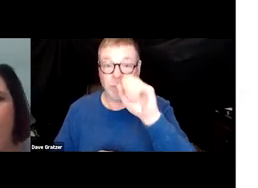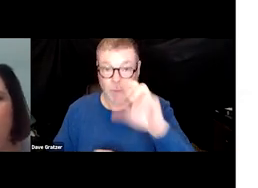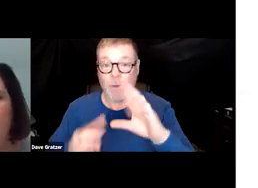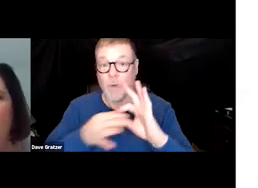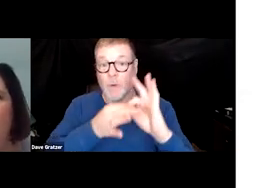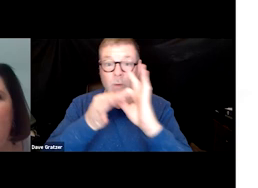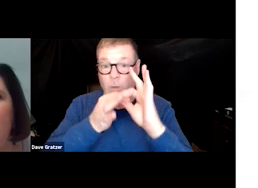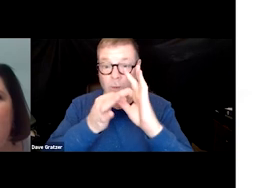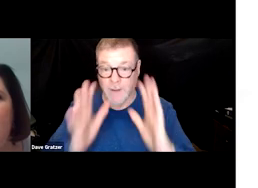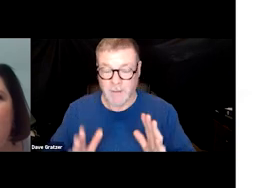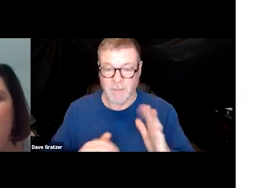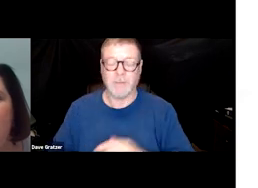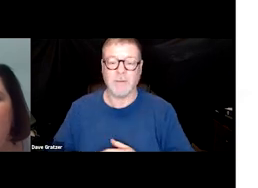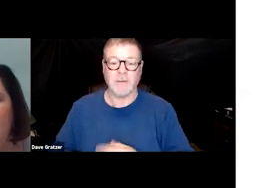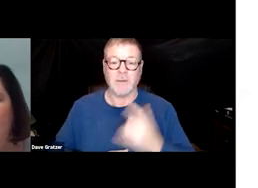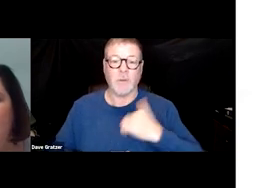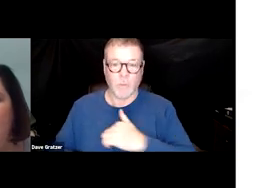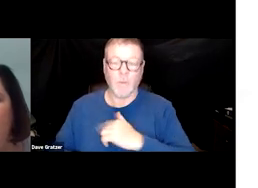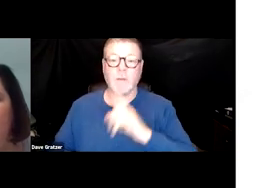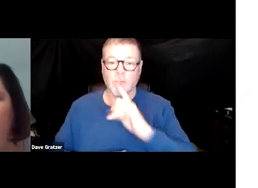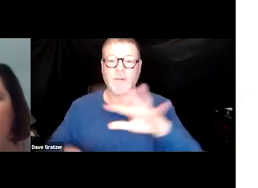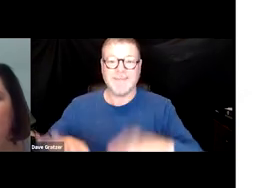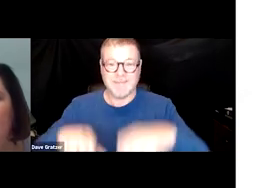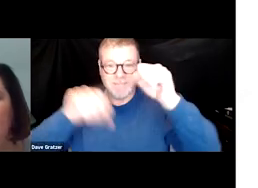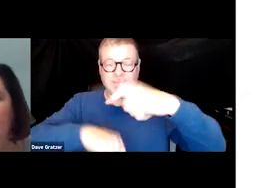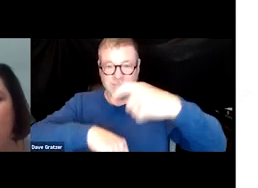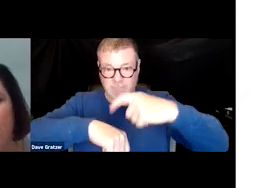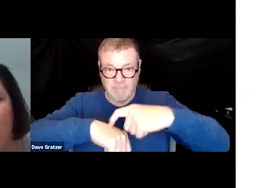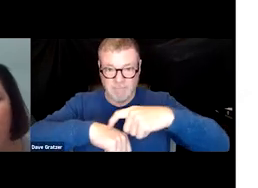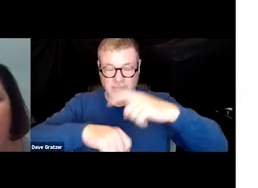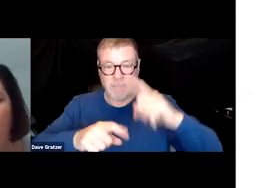we need to really take that time to establish that rapport